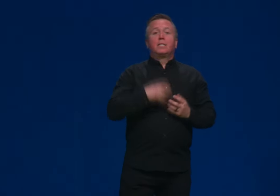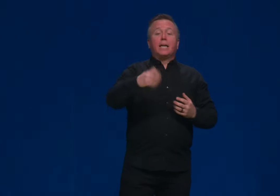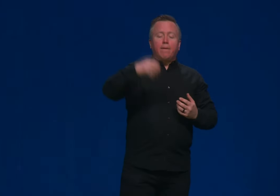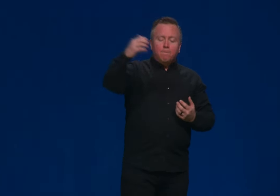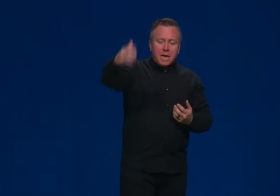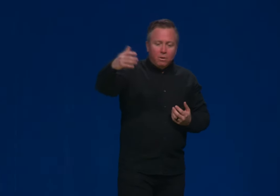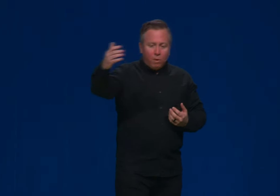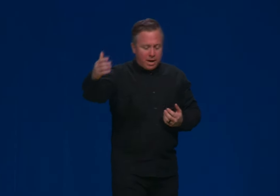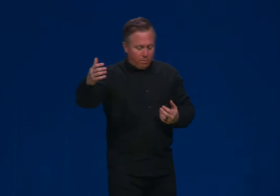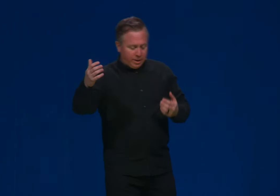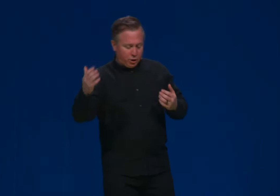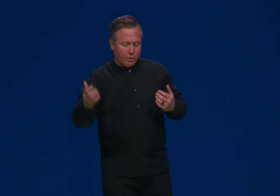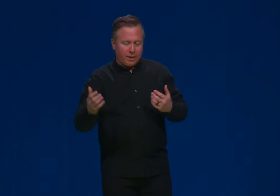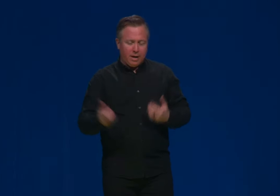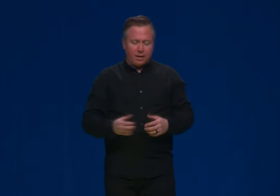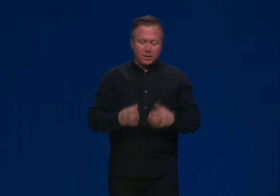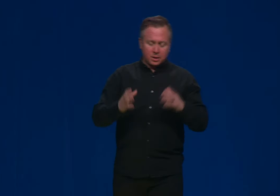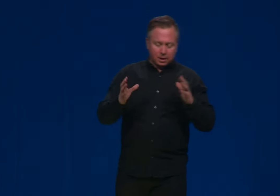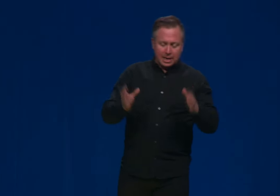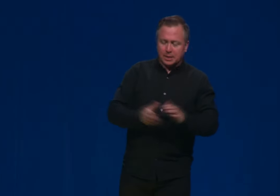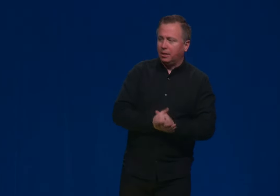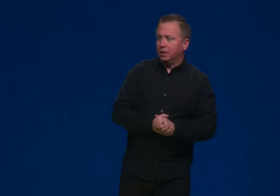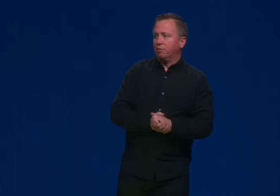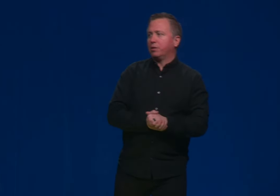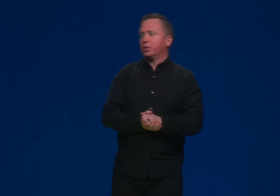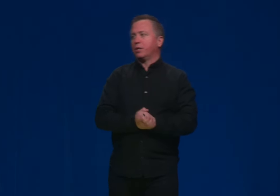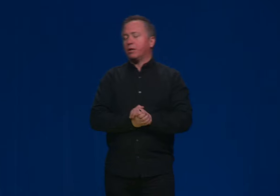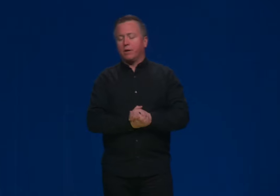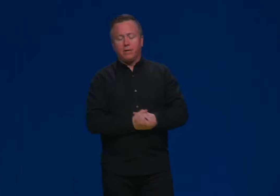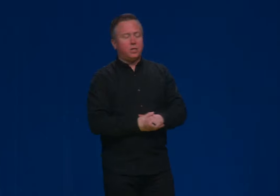Second main way we enjoy God and this is the last thing I'll leave you with just a thought on this.